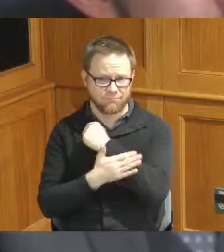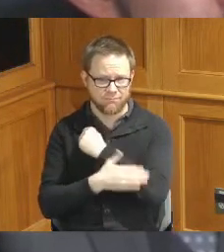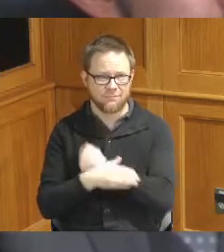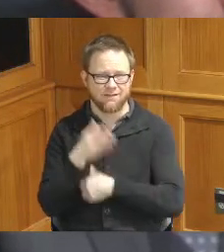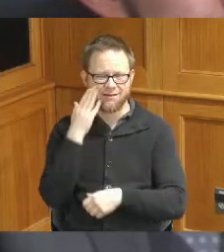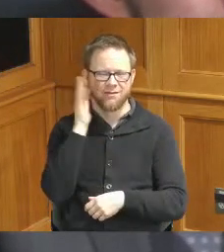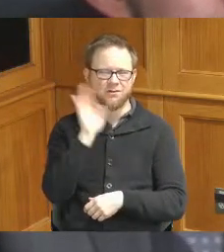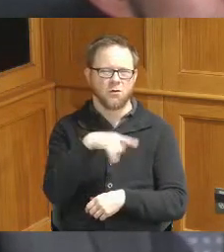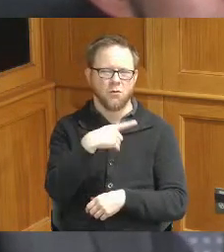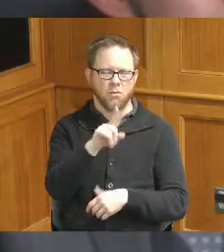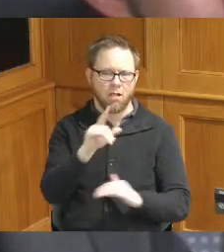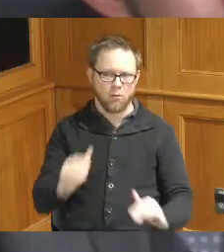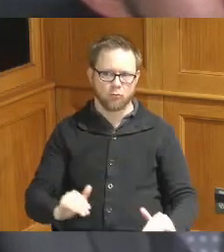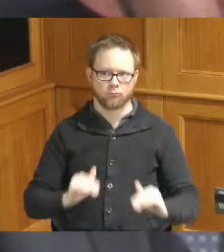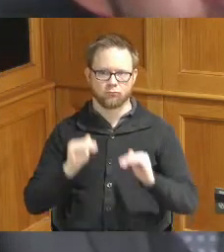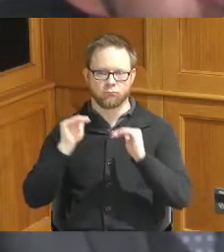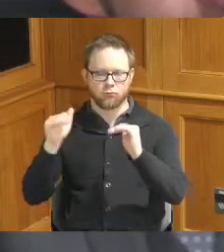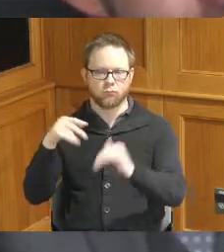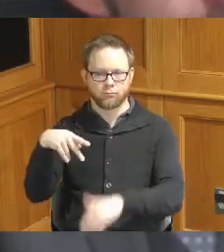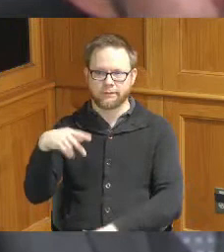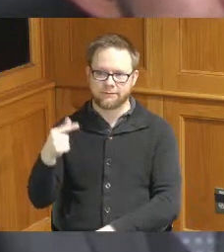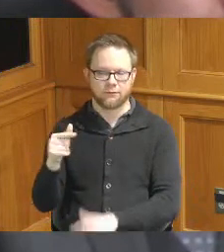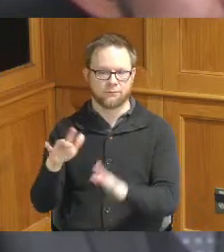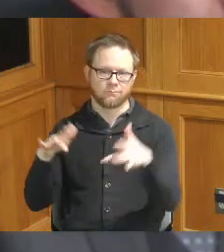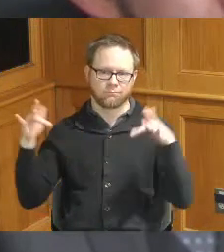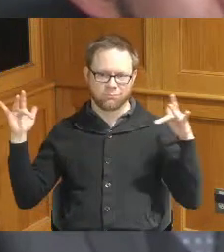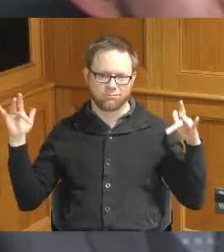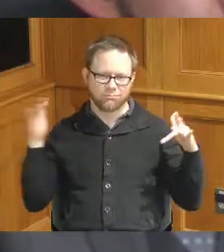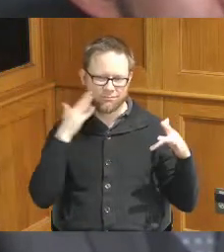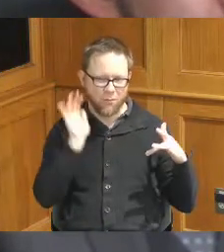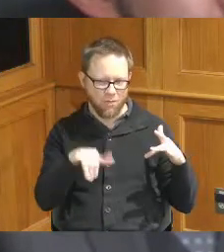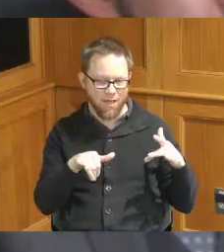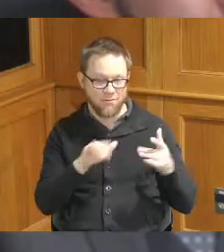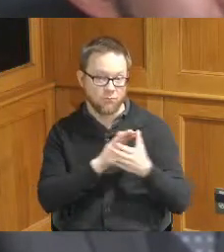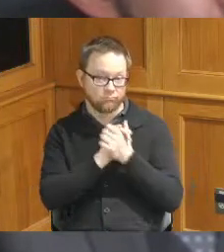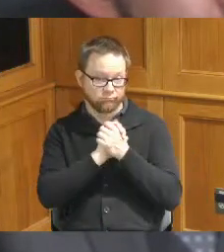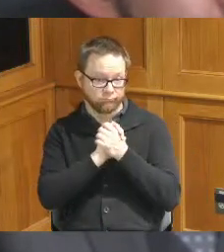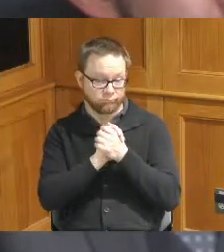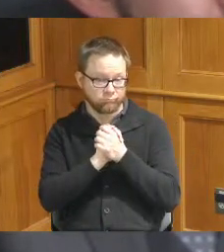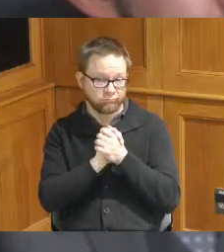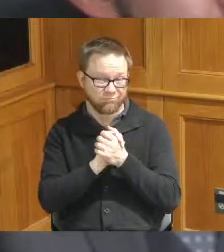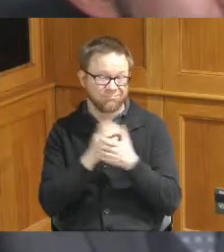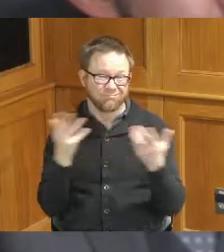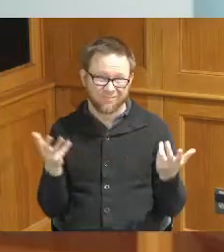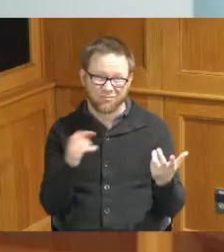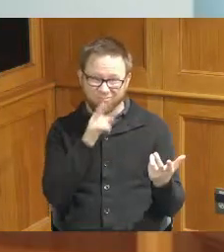you're going on to great things at Procter and Gamble so I congratulate you on that but really